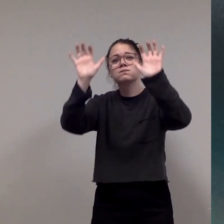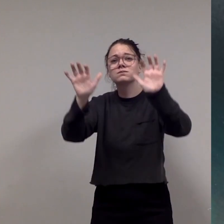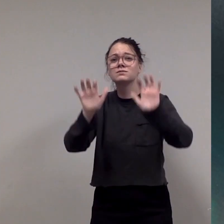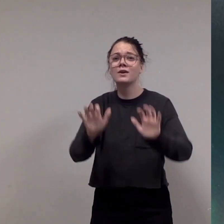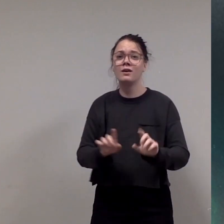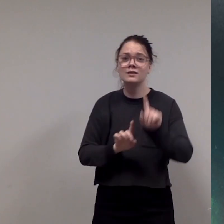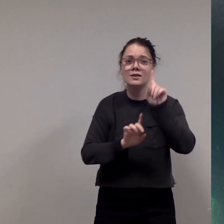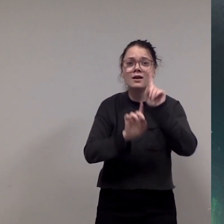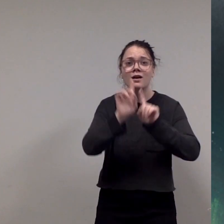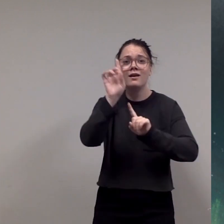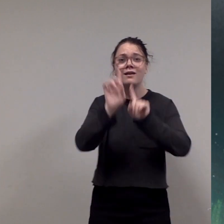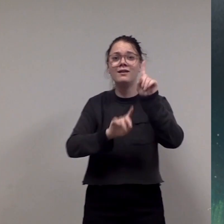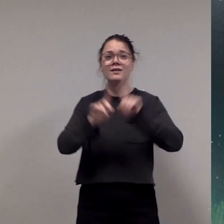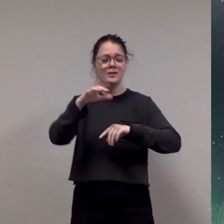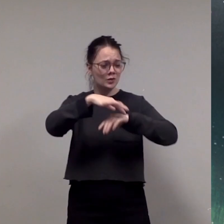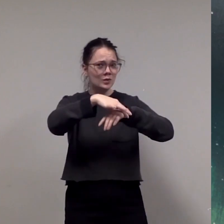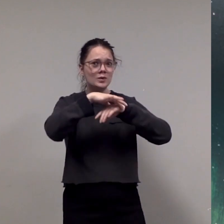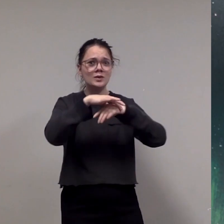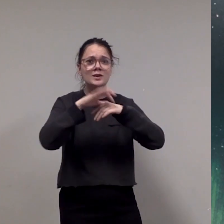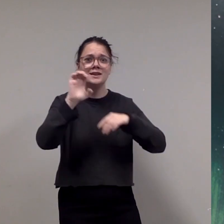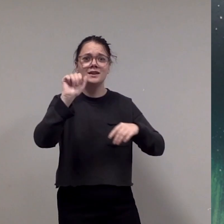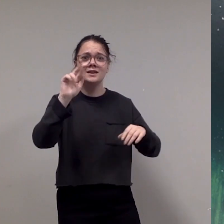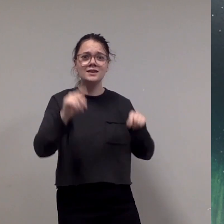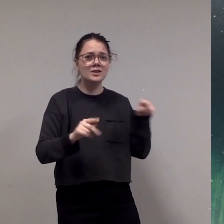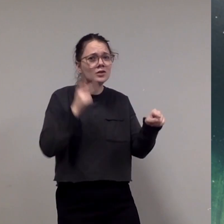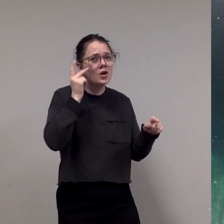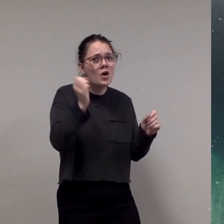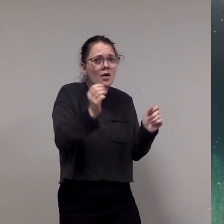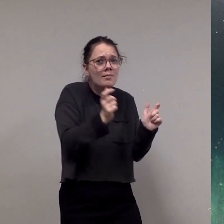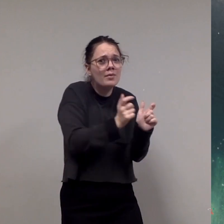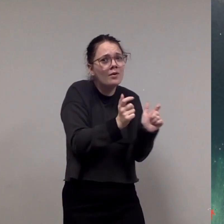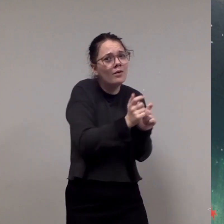The Earth looks so small, seen from above.